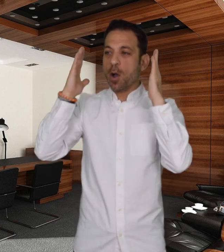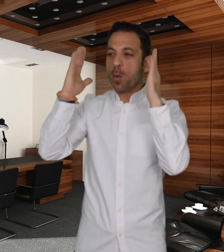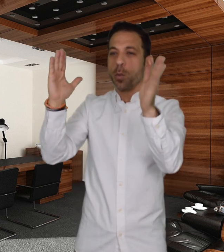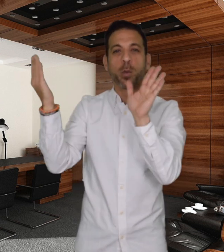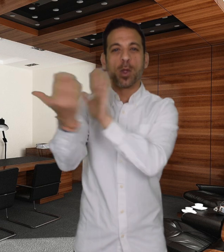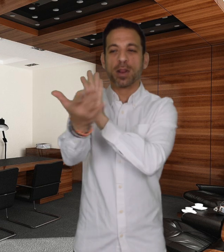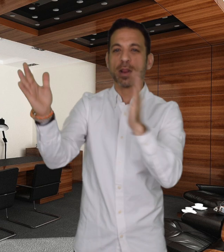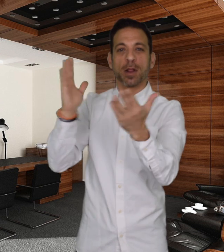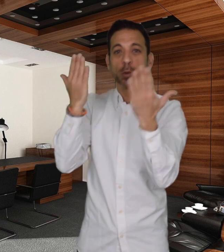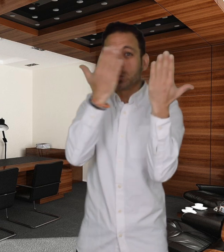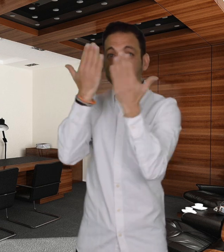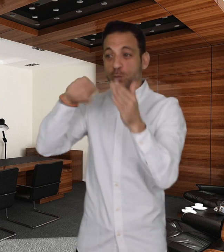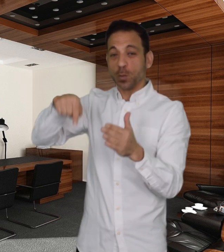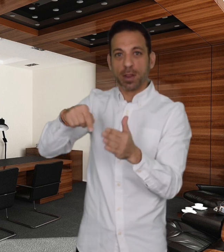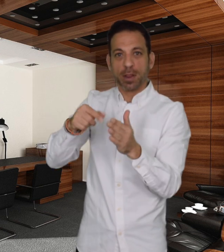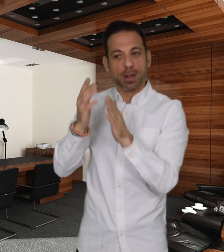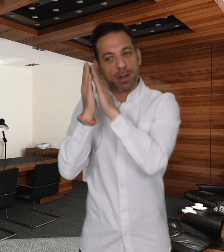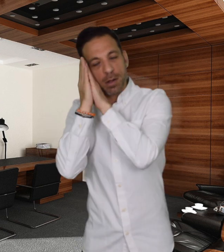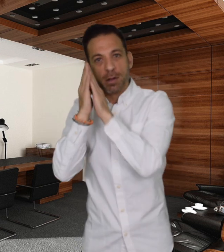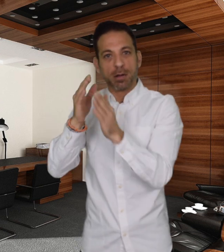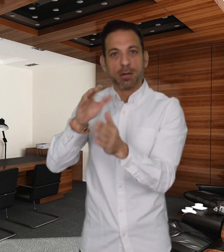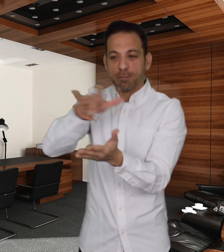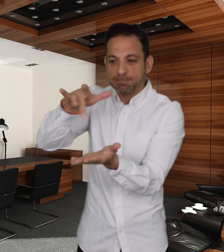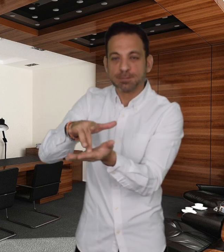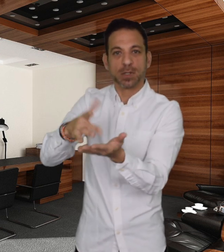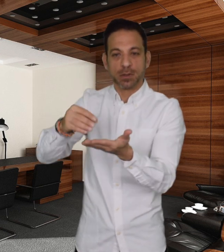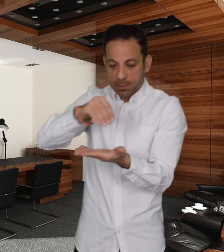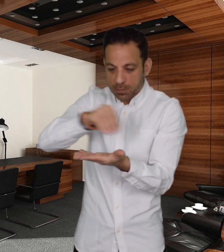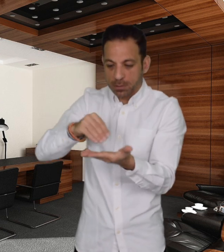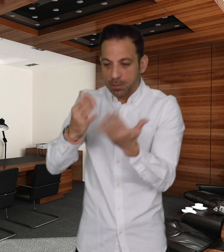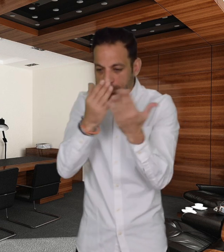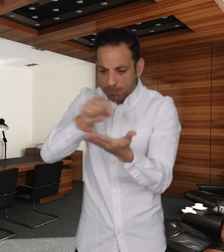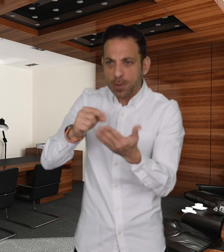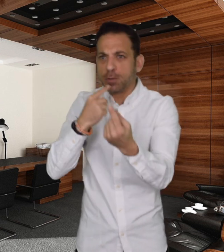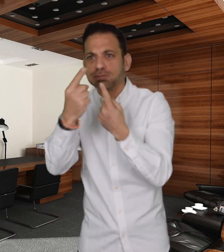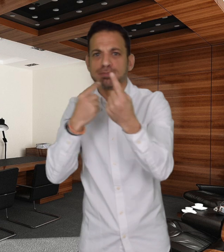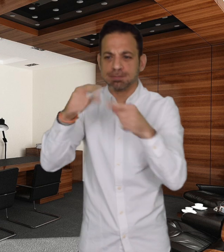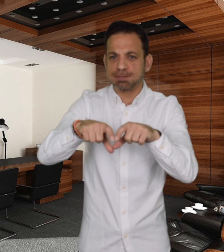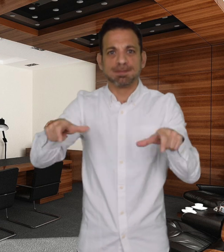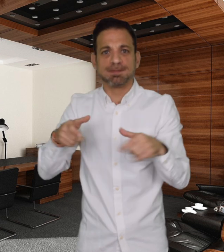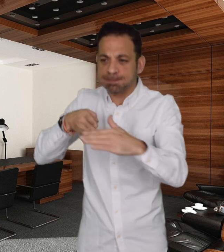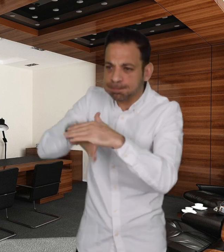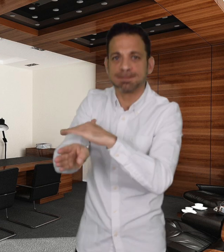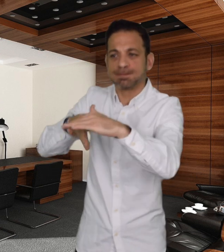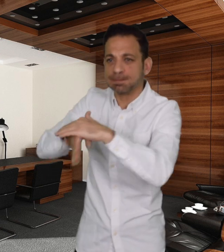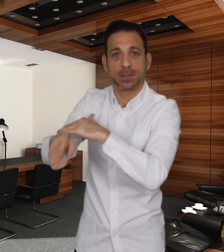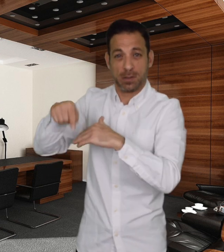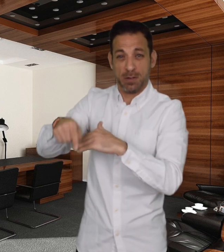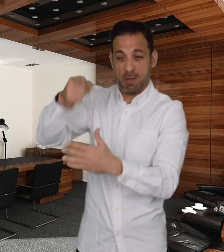and the school’s office got hit. Vladislav Bilokin,